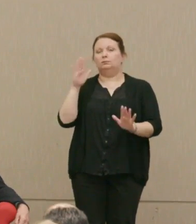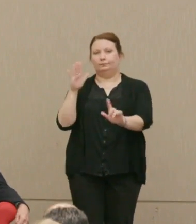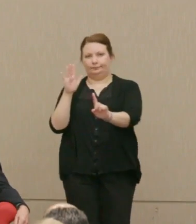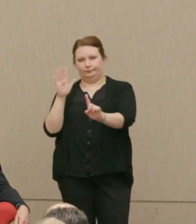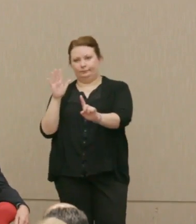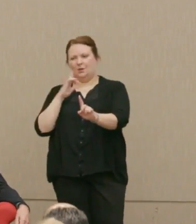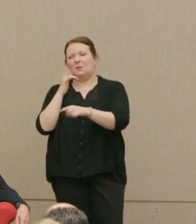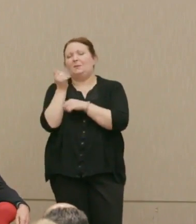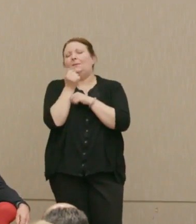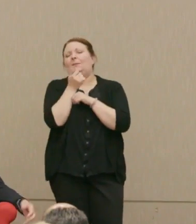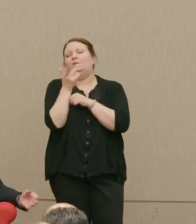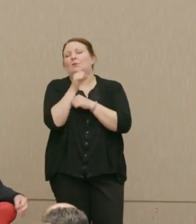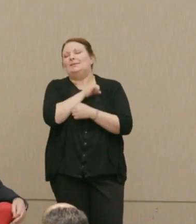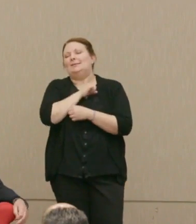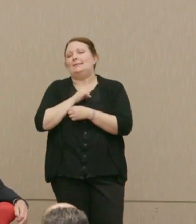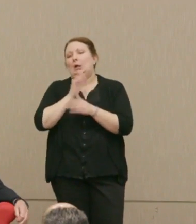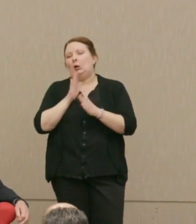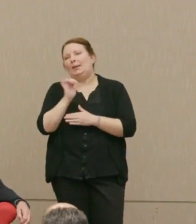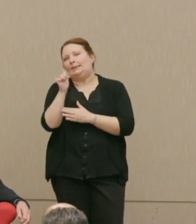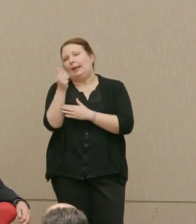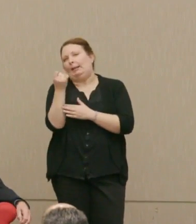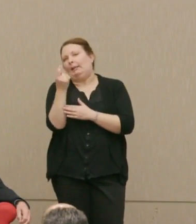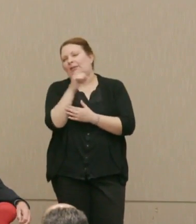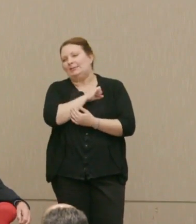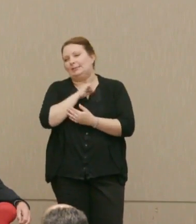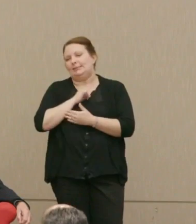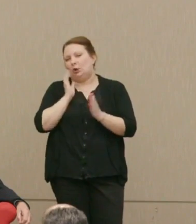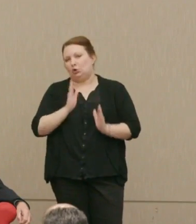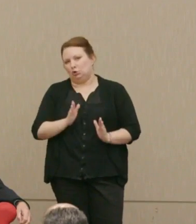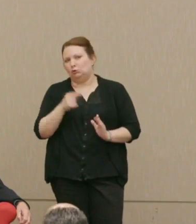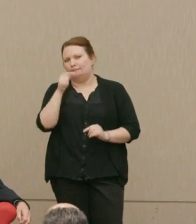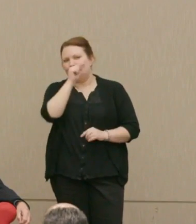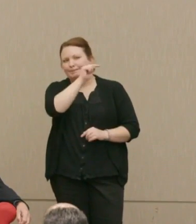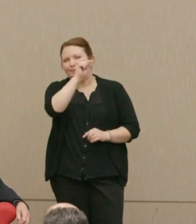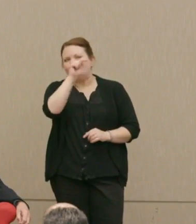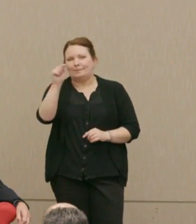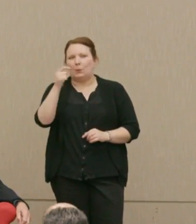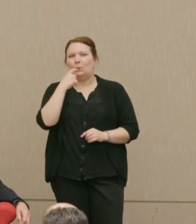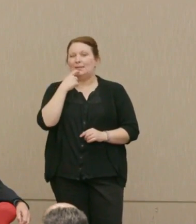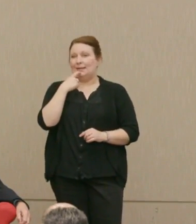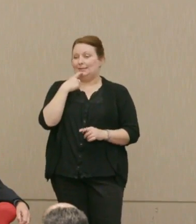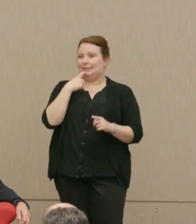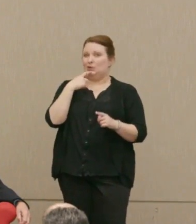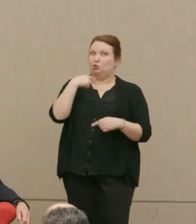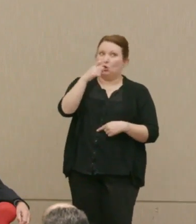There's a handful of senators, actually 10 or 11 senators, who have said to President